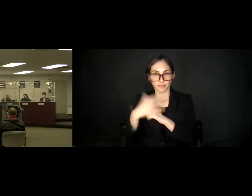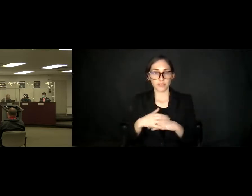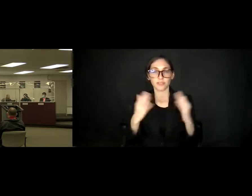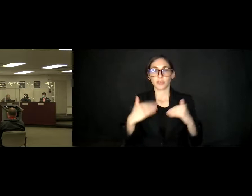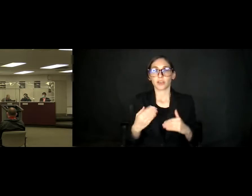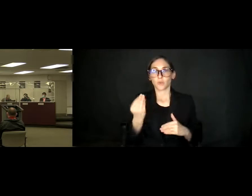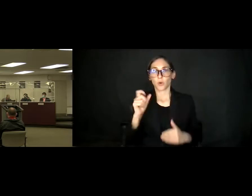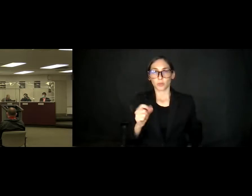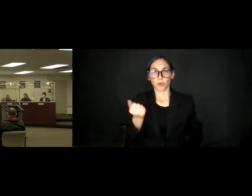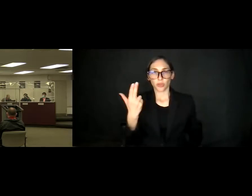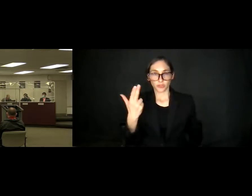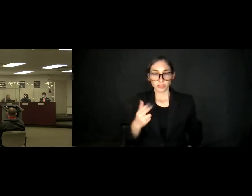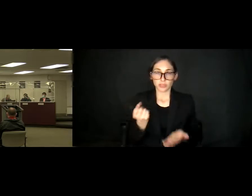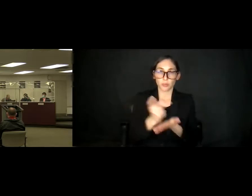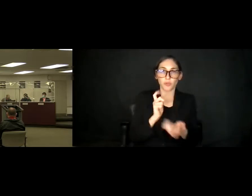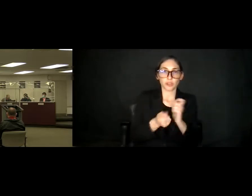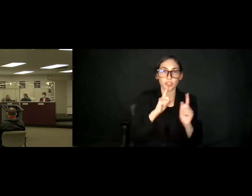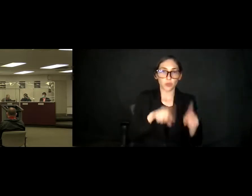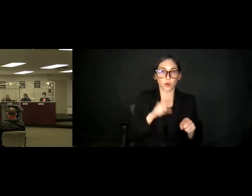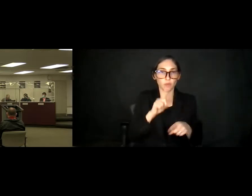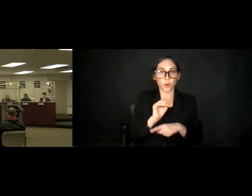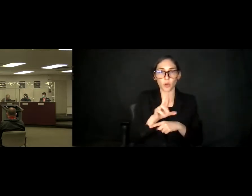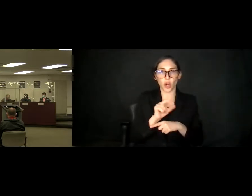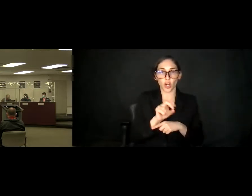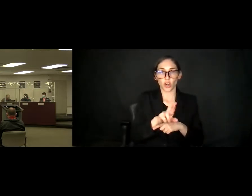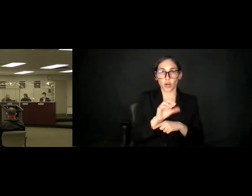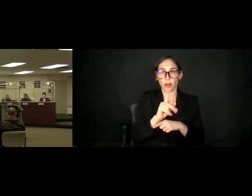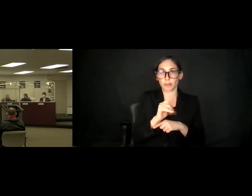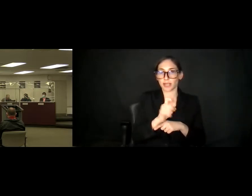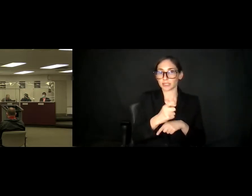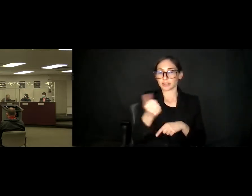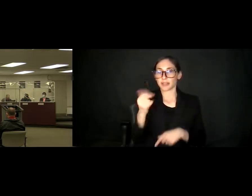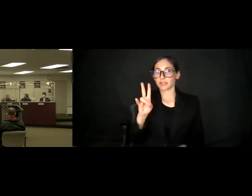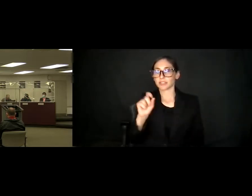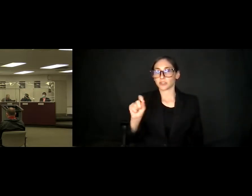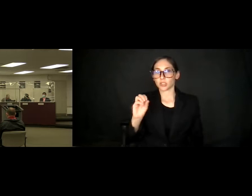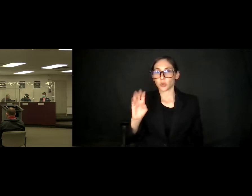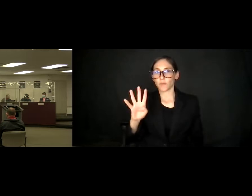Approval of Change Orders for Marauder Complex (17-041) with Measure AV Funds.